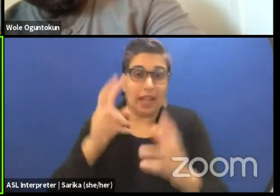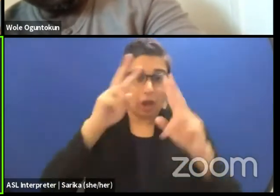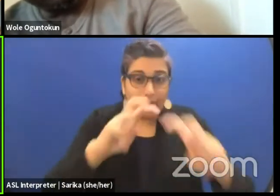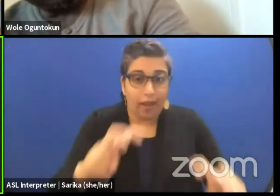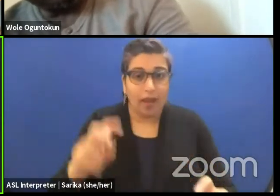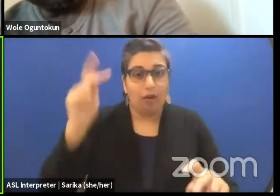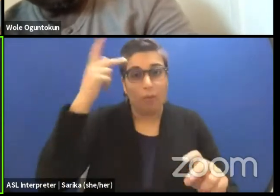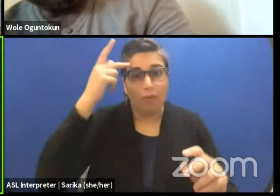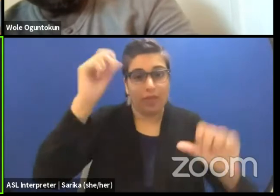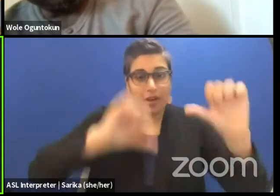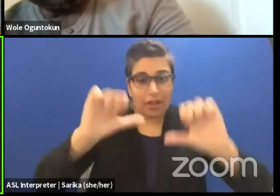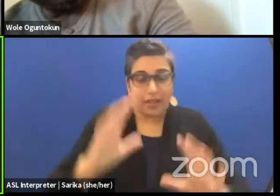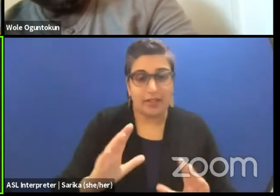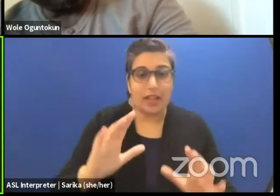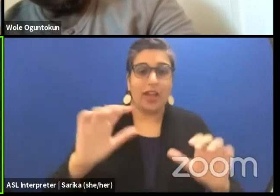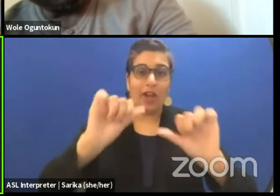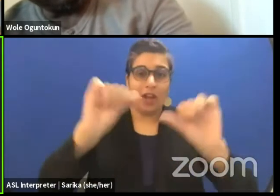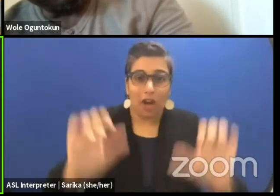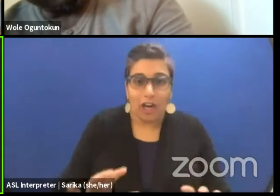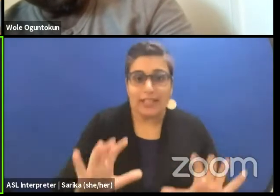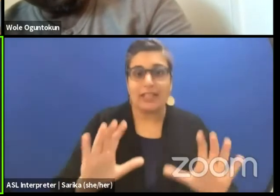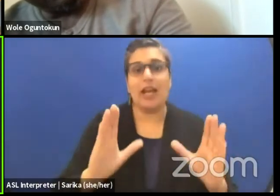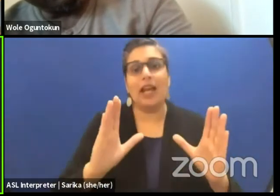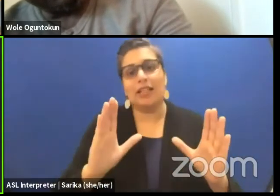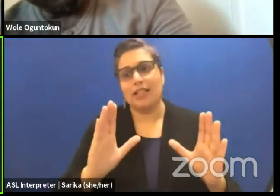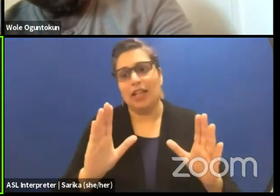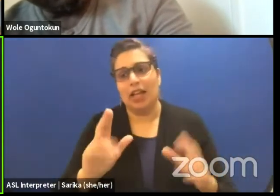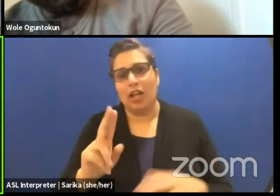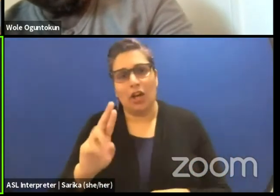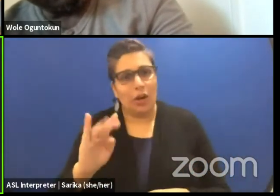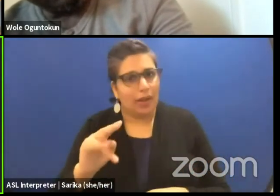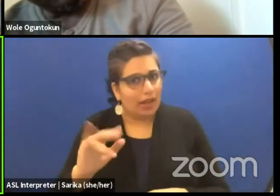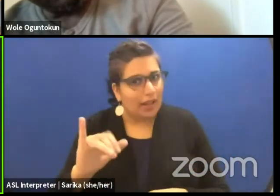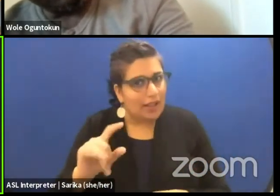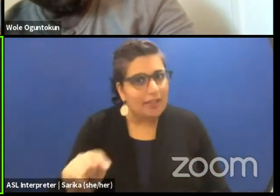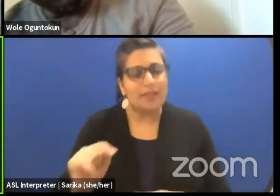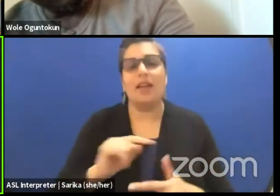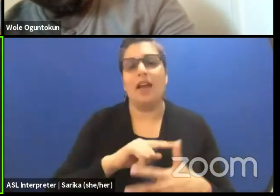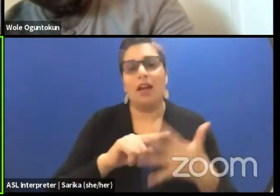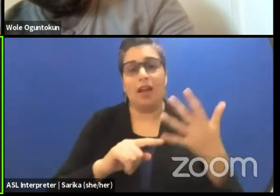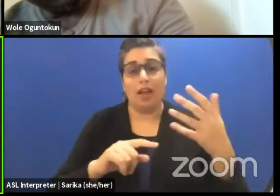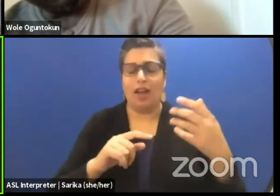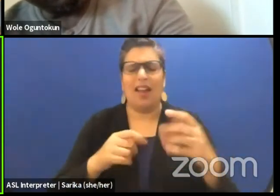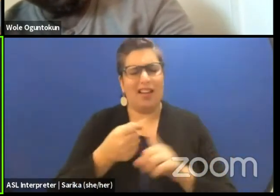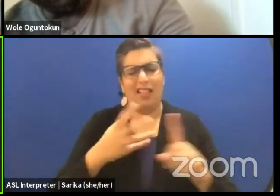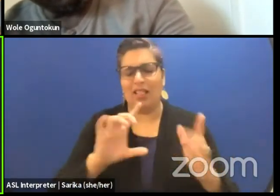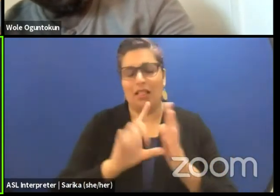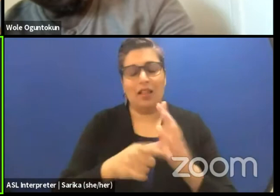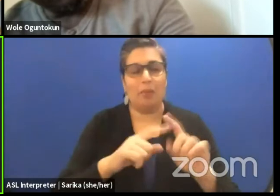we've an architect, and artist. I can talk more about this later but I'm interested in how different kinds of people